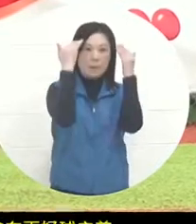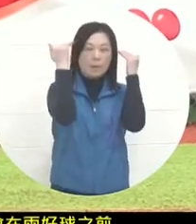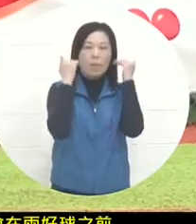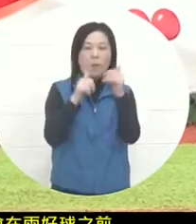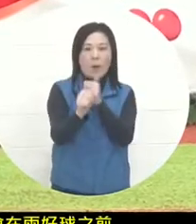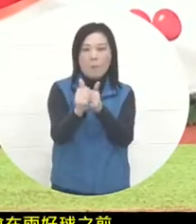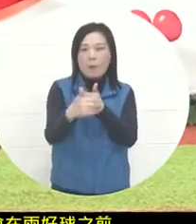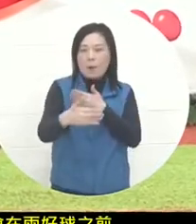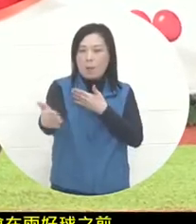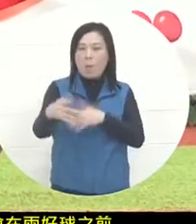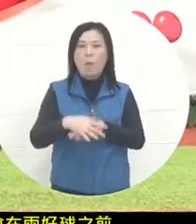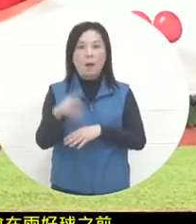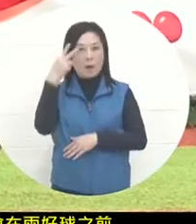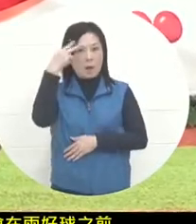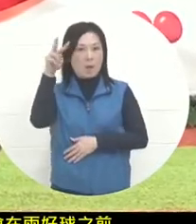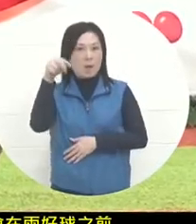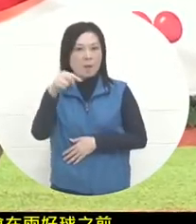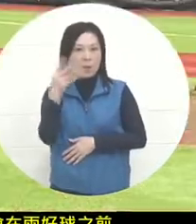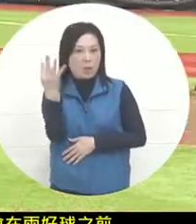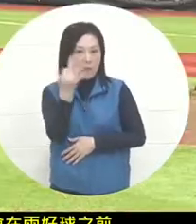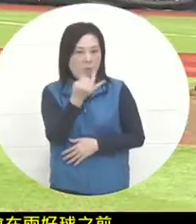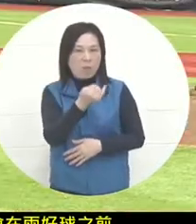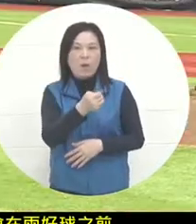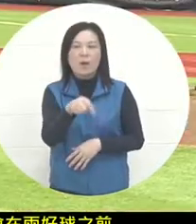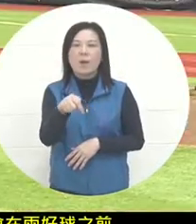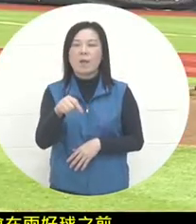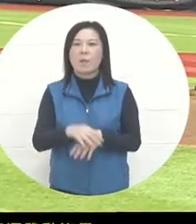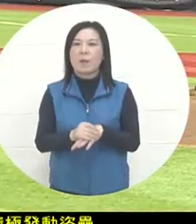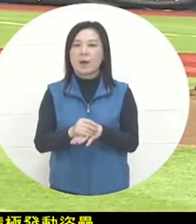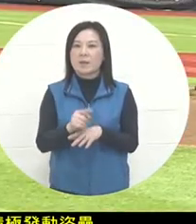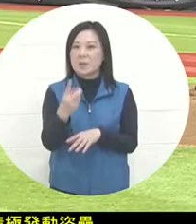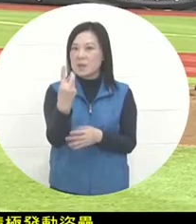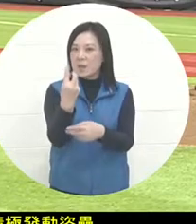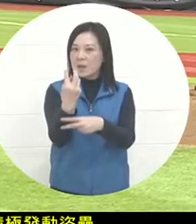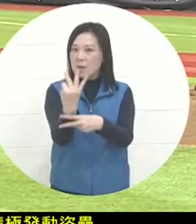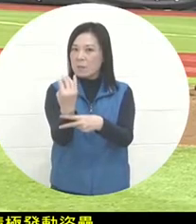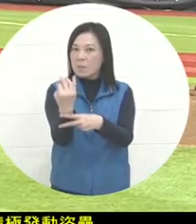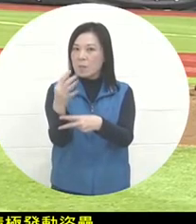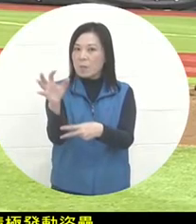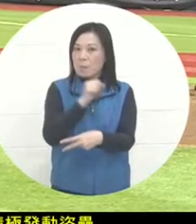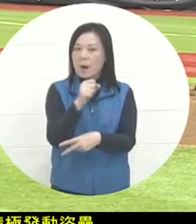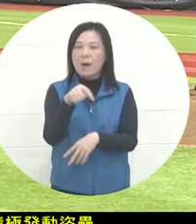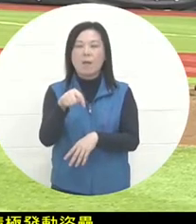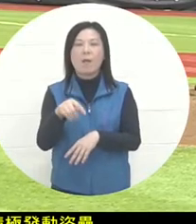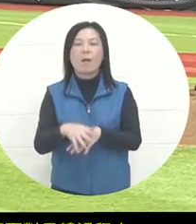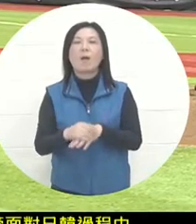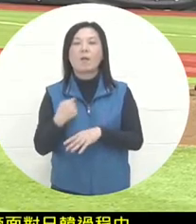Mexico had several such opportunities to score. They asked the opponent to perform